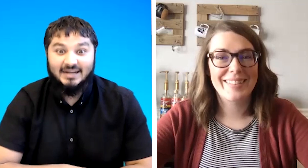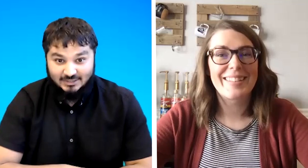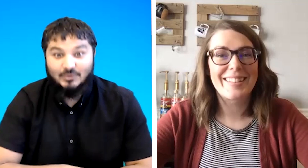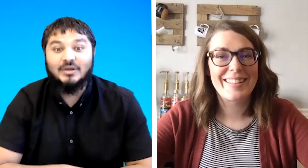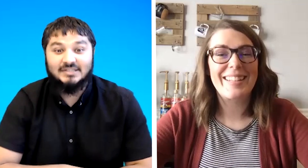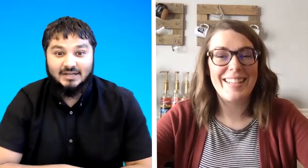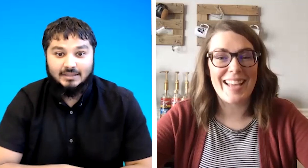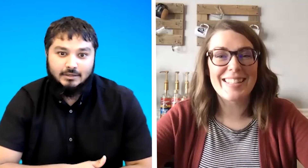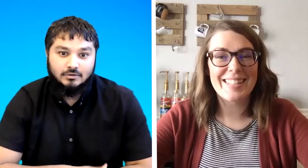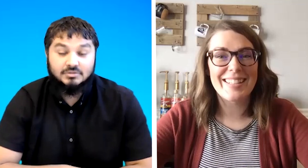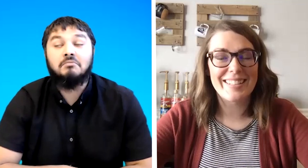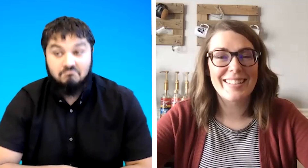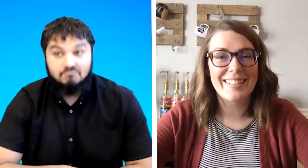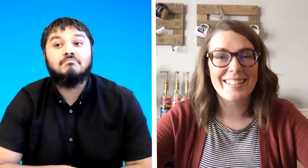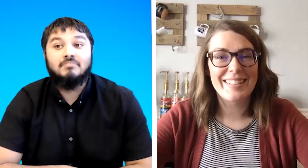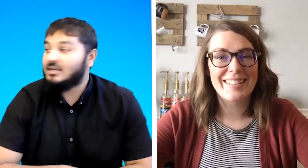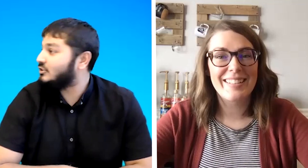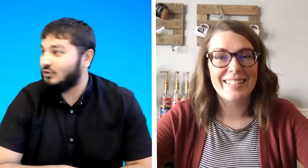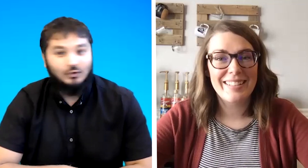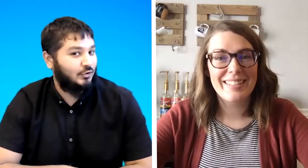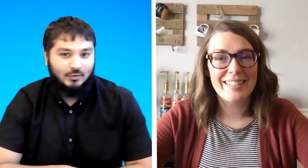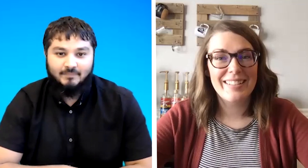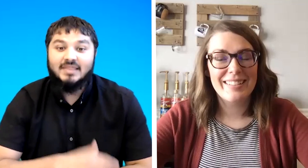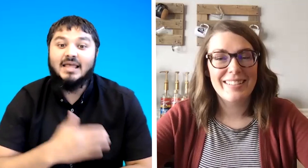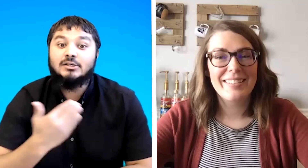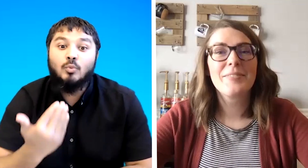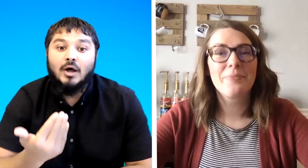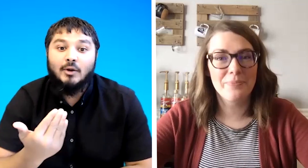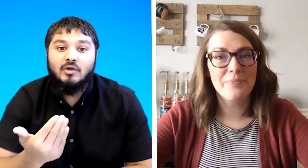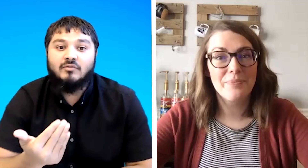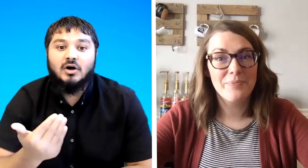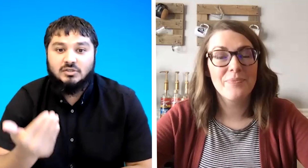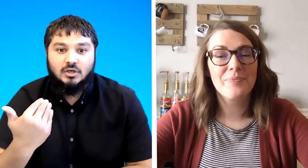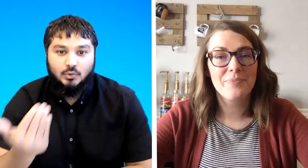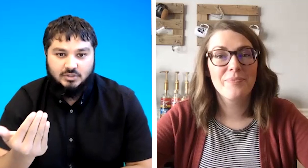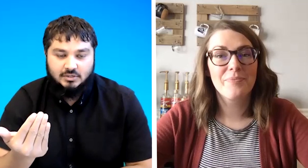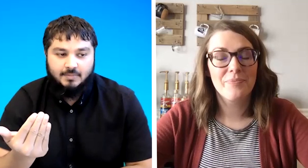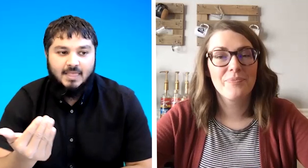it's a question and then you could say yes or no that's one way of asking a question